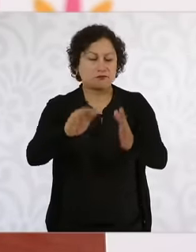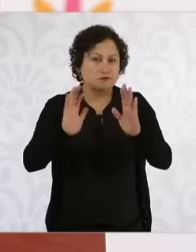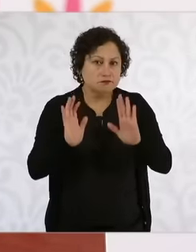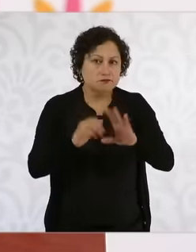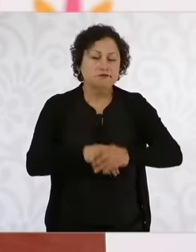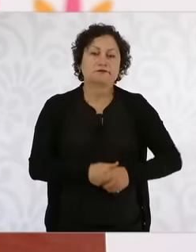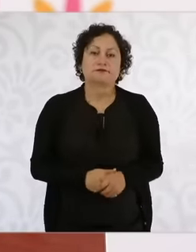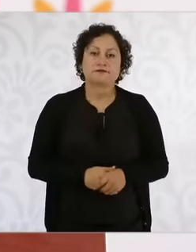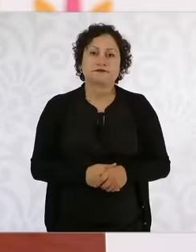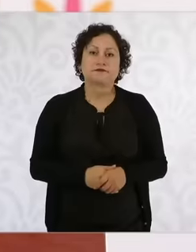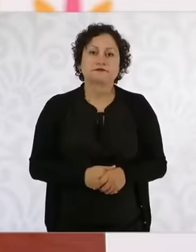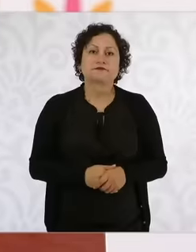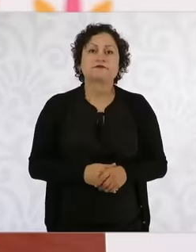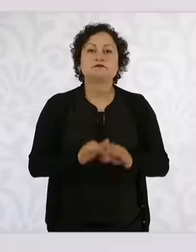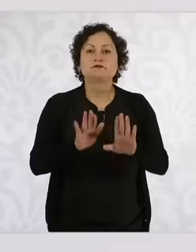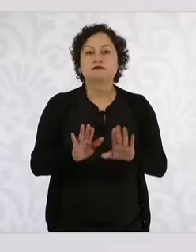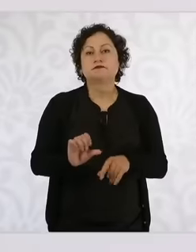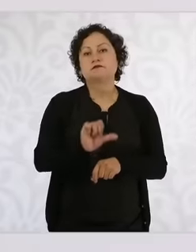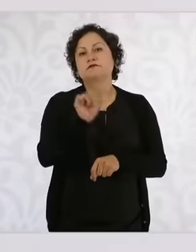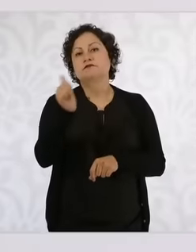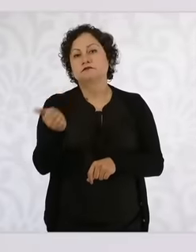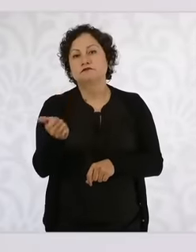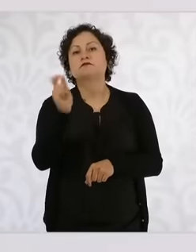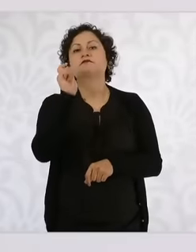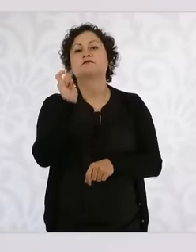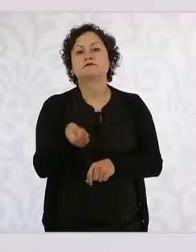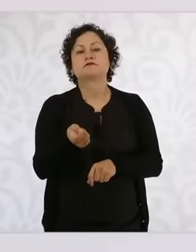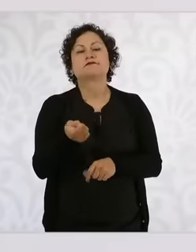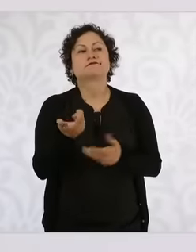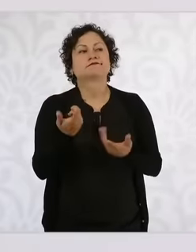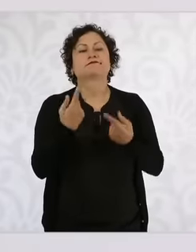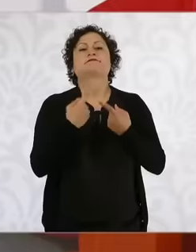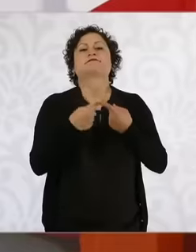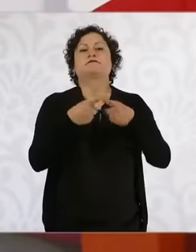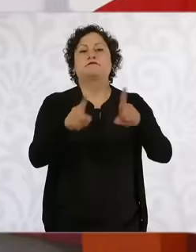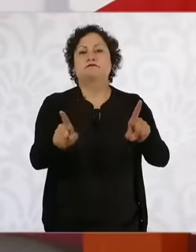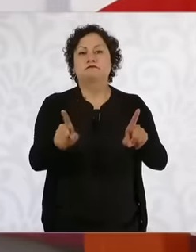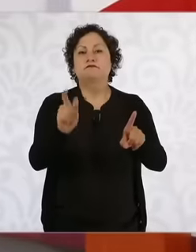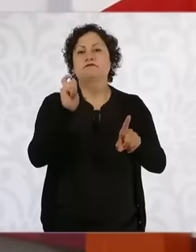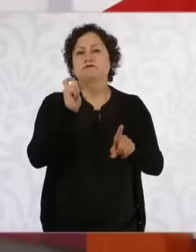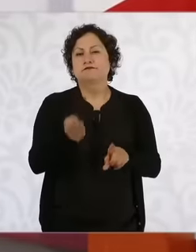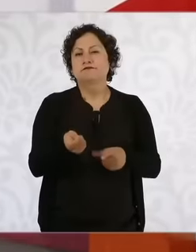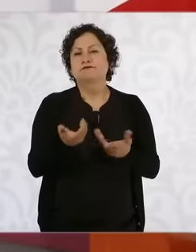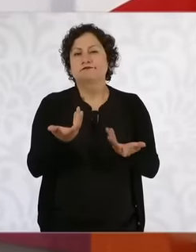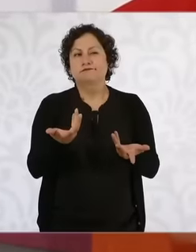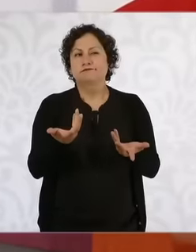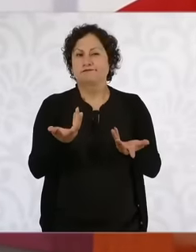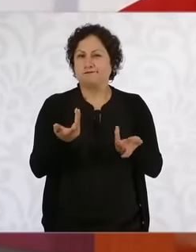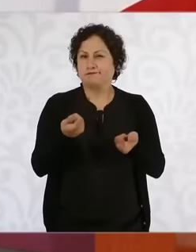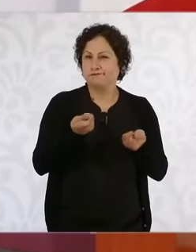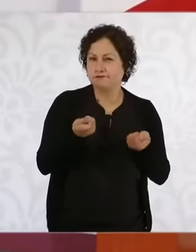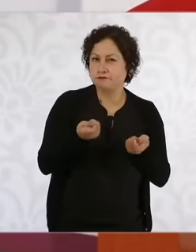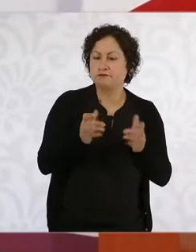part, well, it is the waste. Let's say, then, I believe that we must always lead